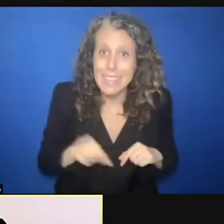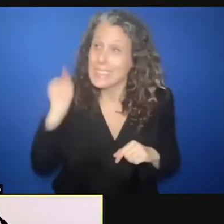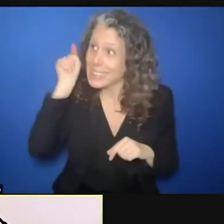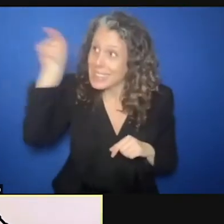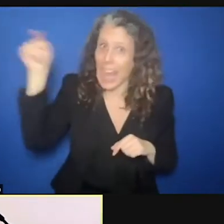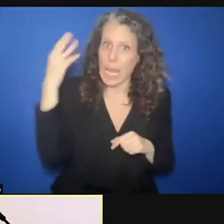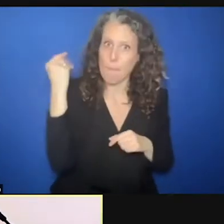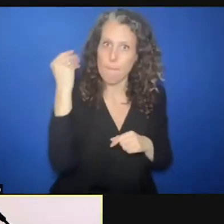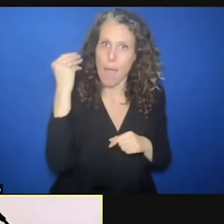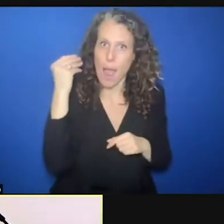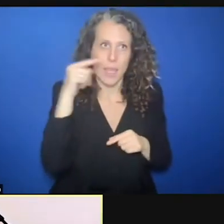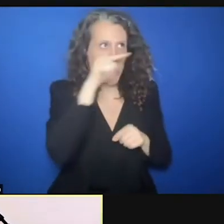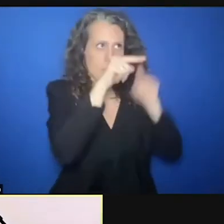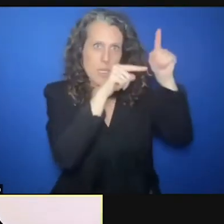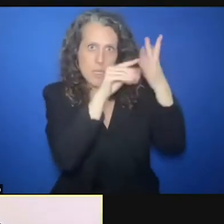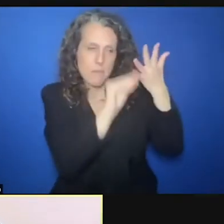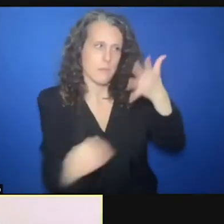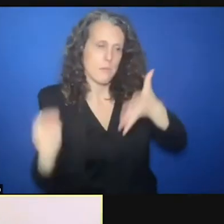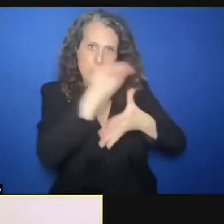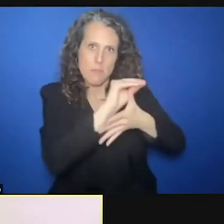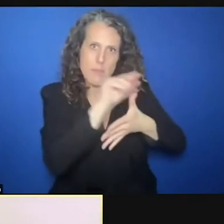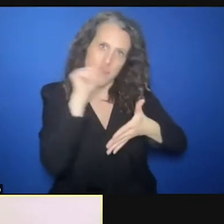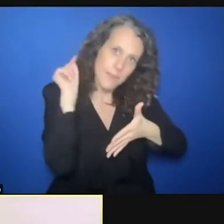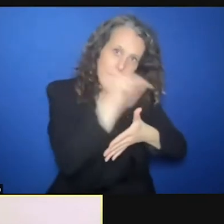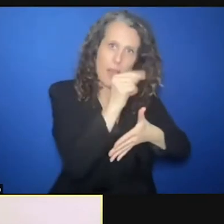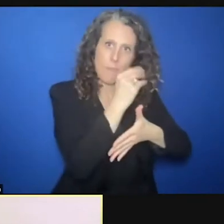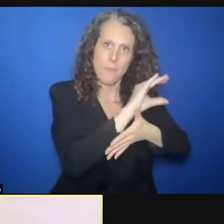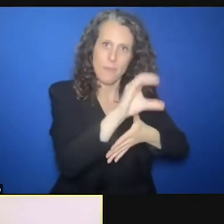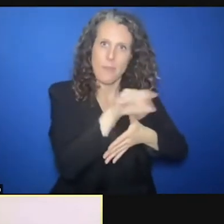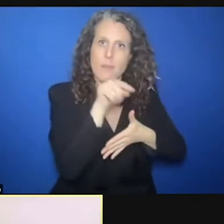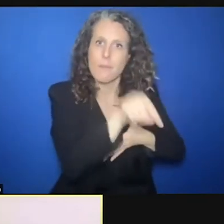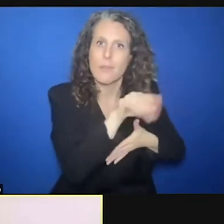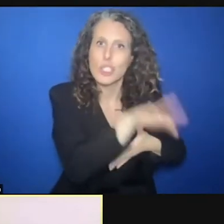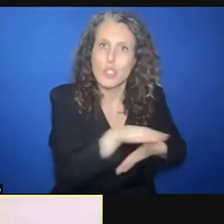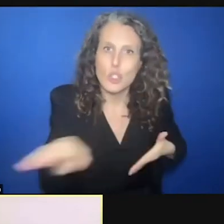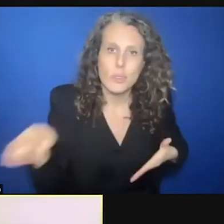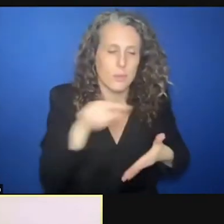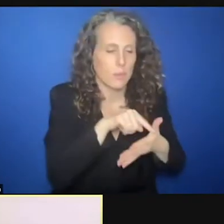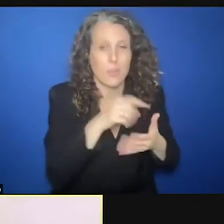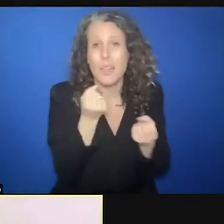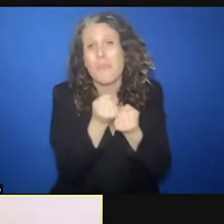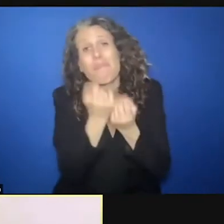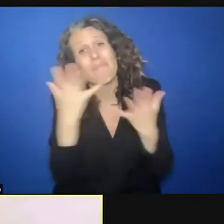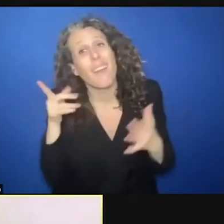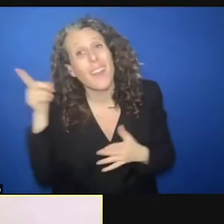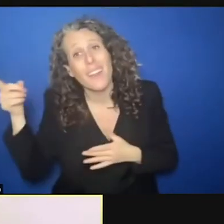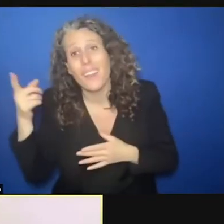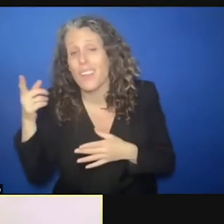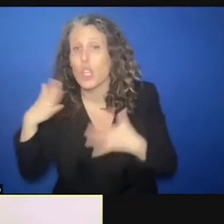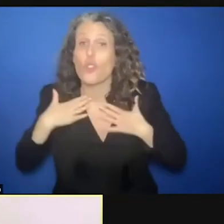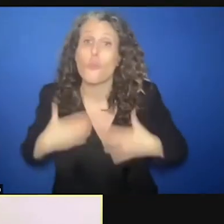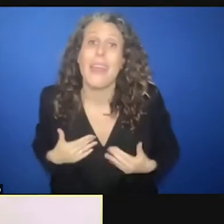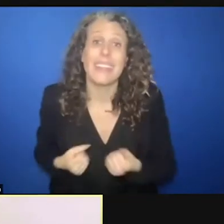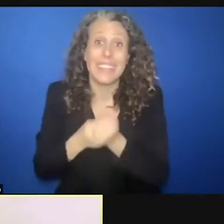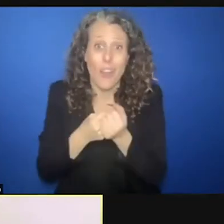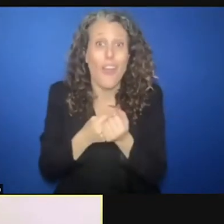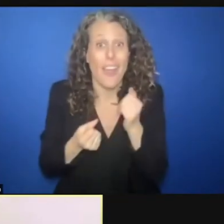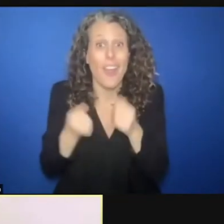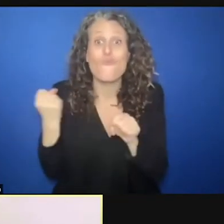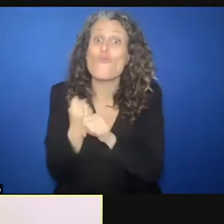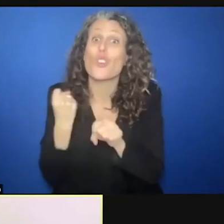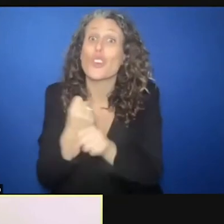Prioritize. Because many times people try to go humanitarian operations without the safety that is